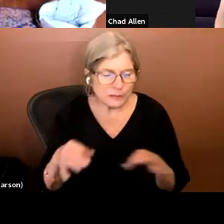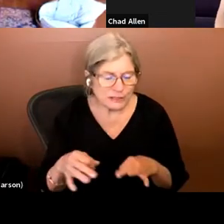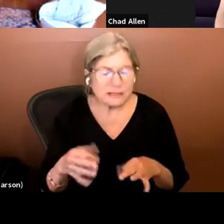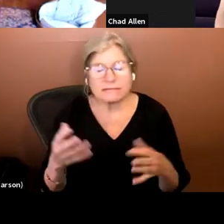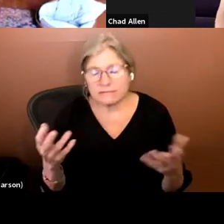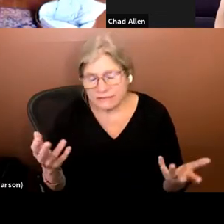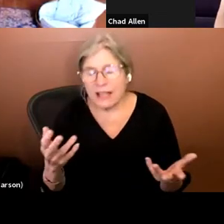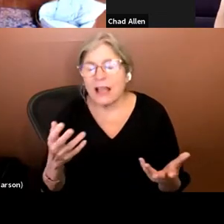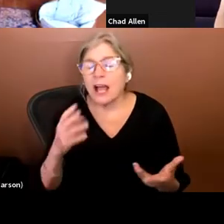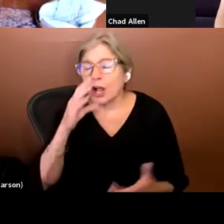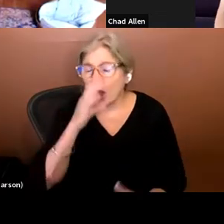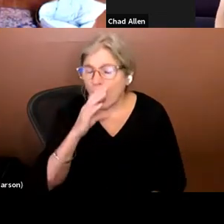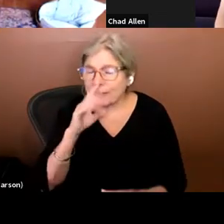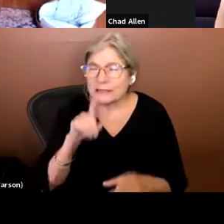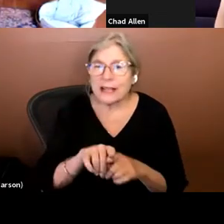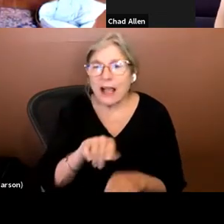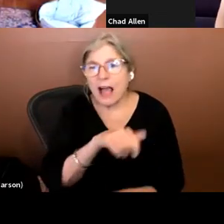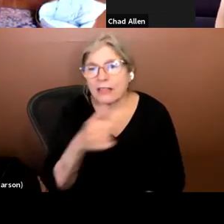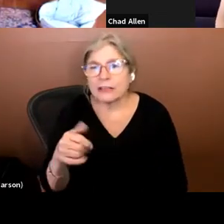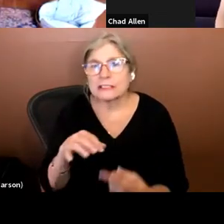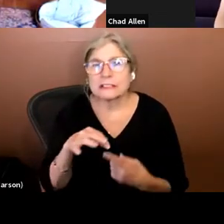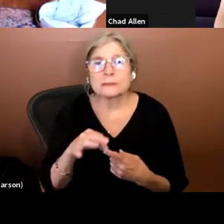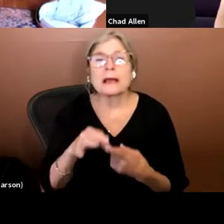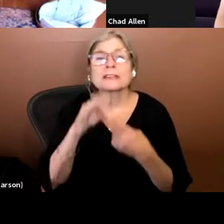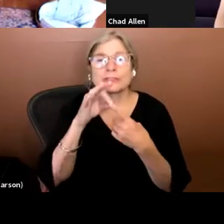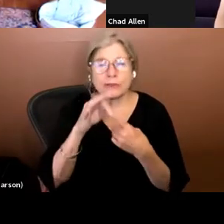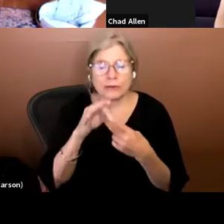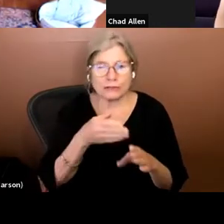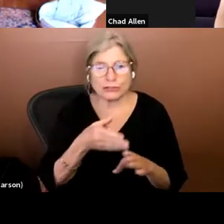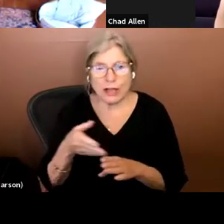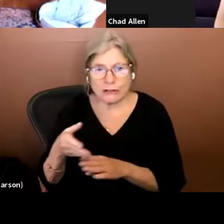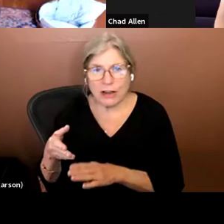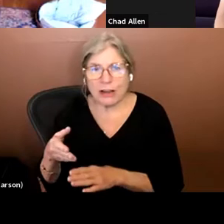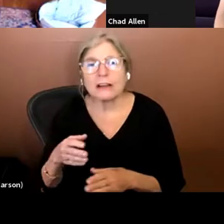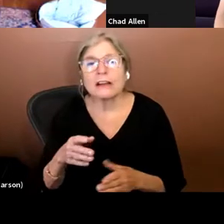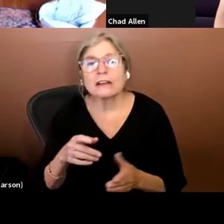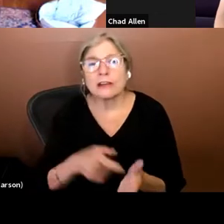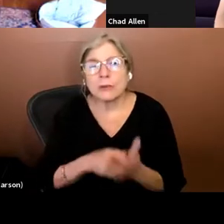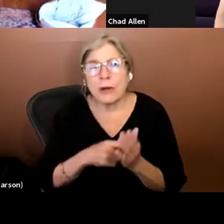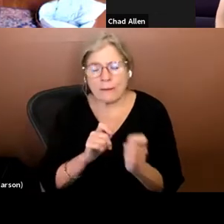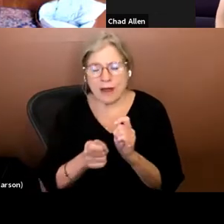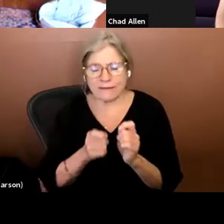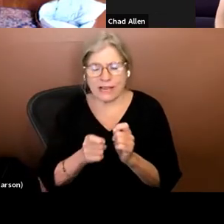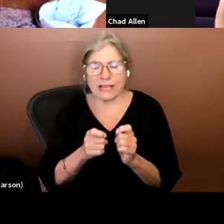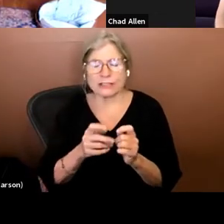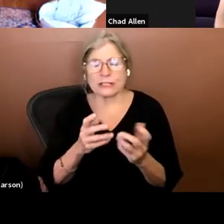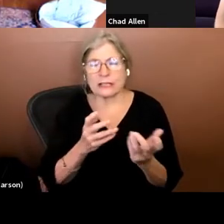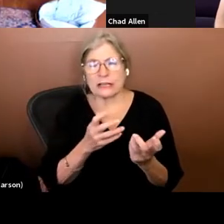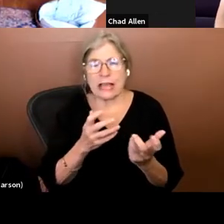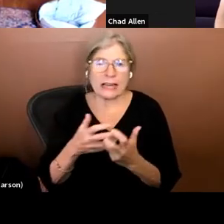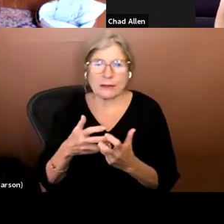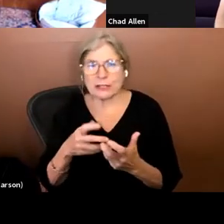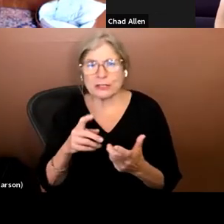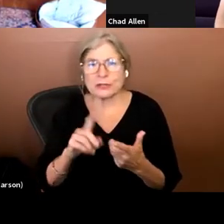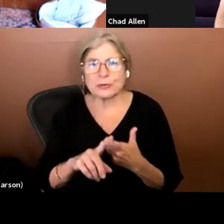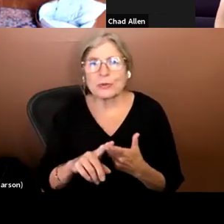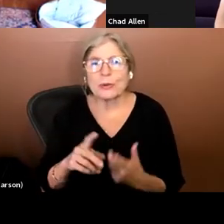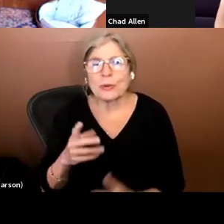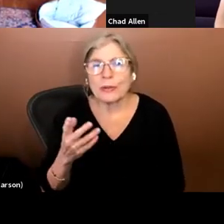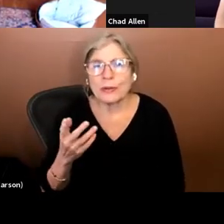Comics like other special genre require modifications and adaptations to the specific